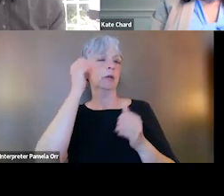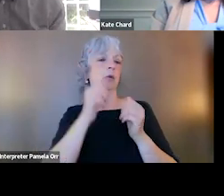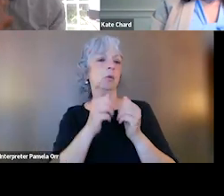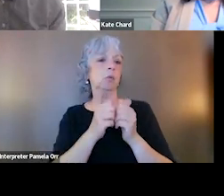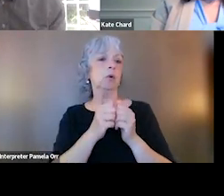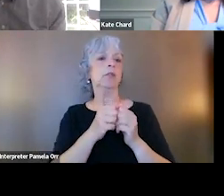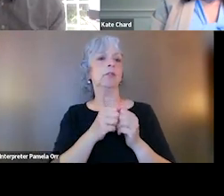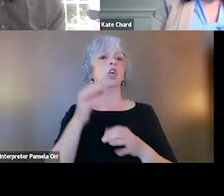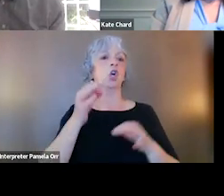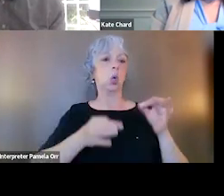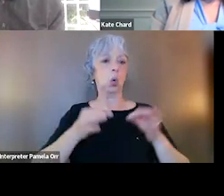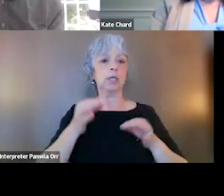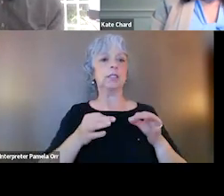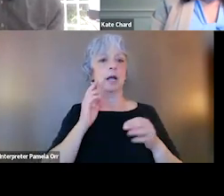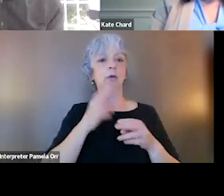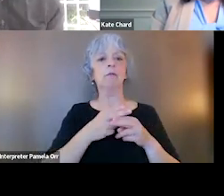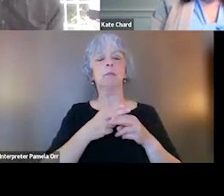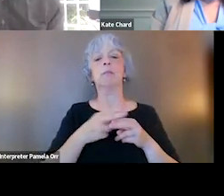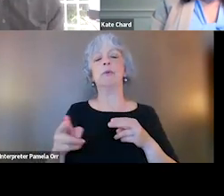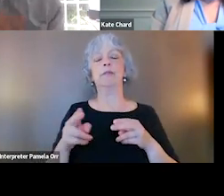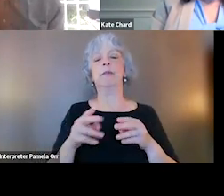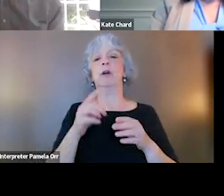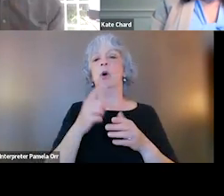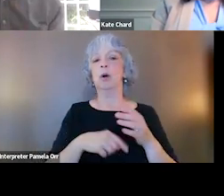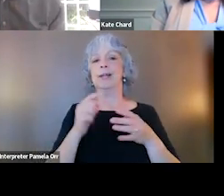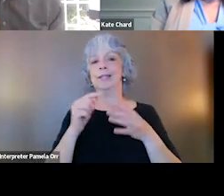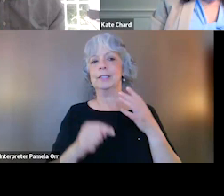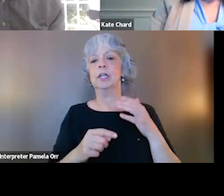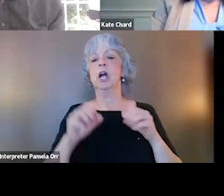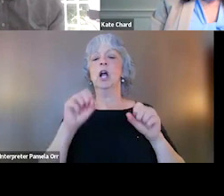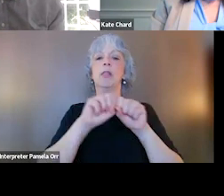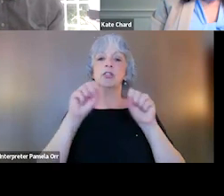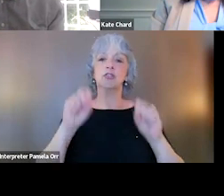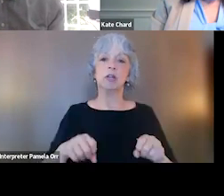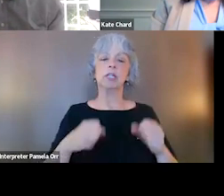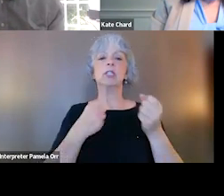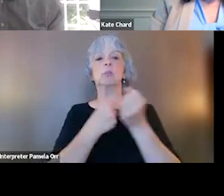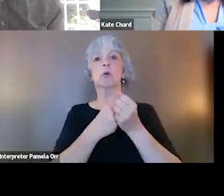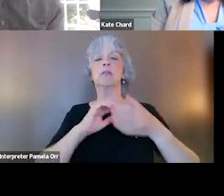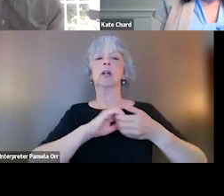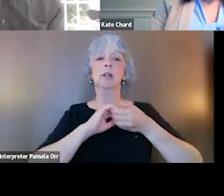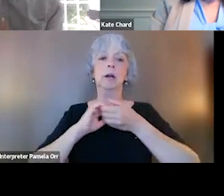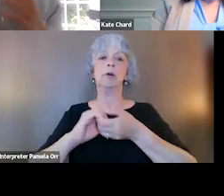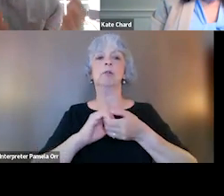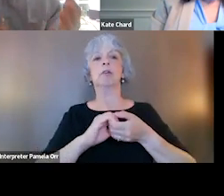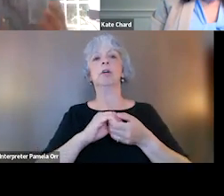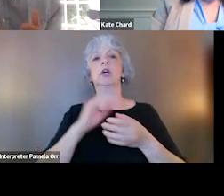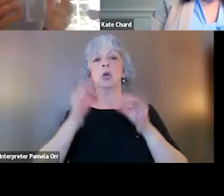So I'll just go really briefly on what they are and that is their structured, supportive, collaborative court programs that often include peer mentorship,